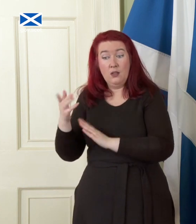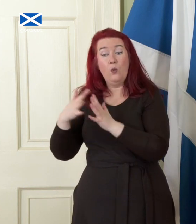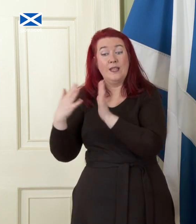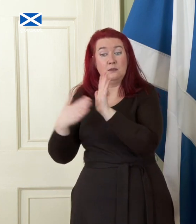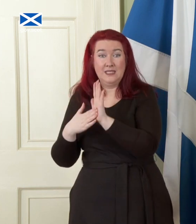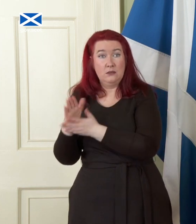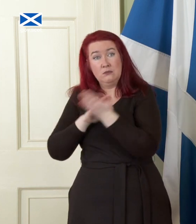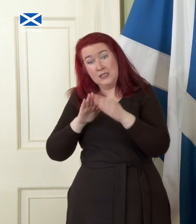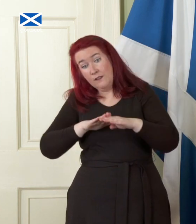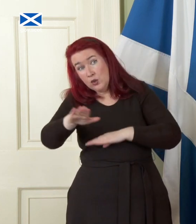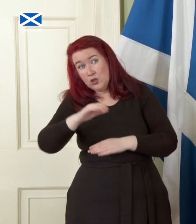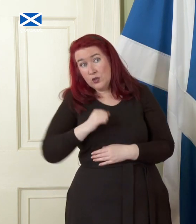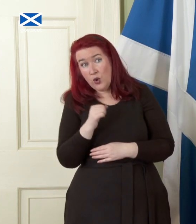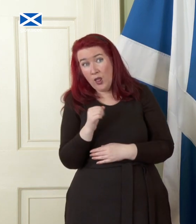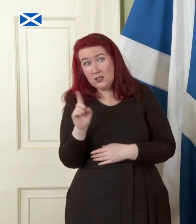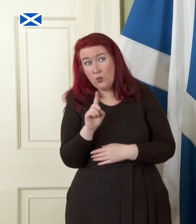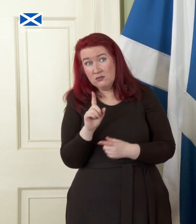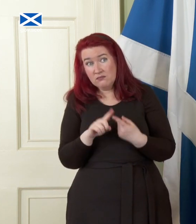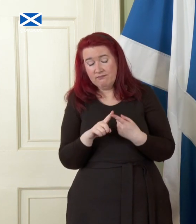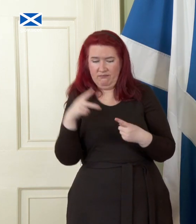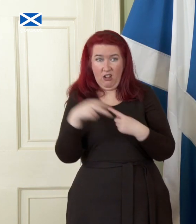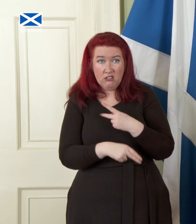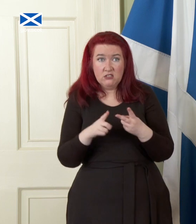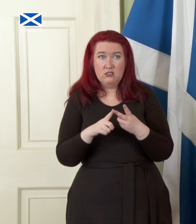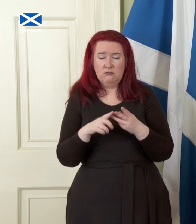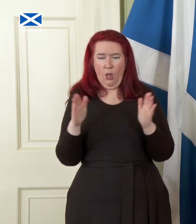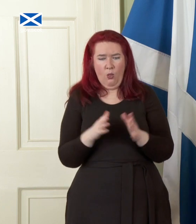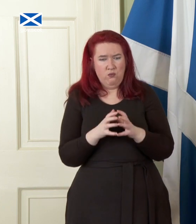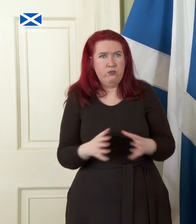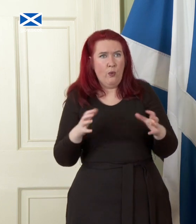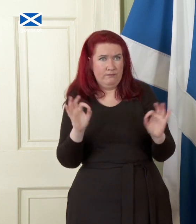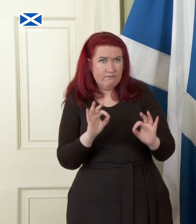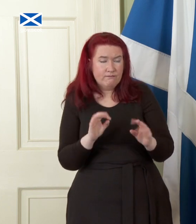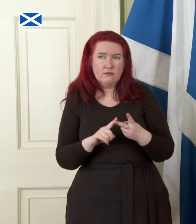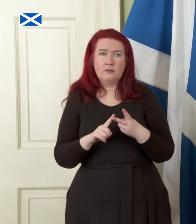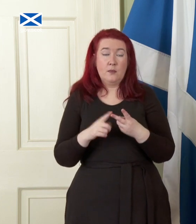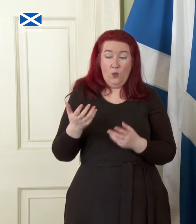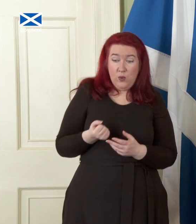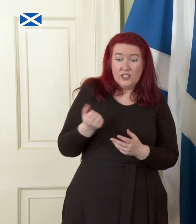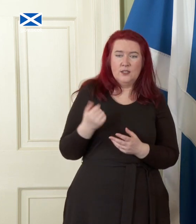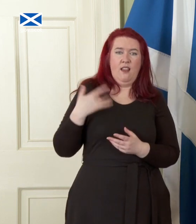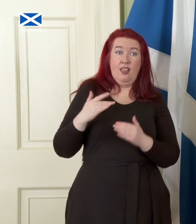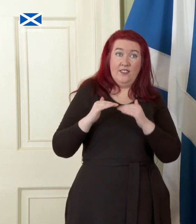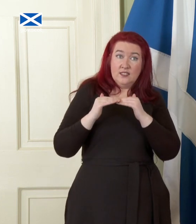for Scotland is this austerity, low growth, wages and living standards stagnant at best,